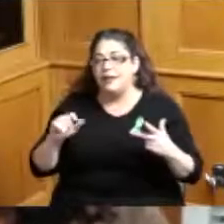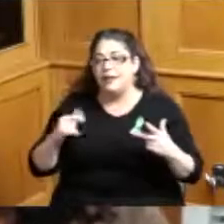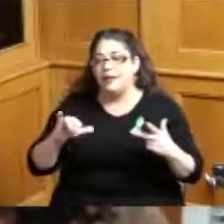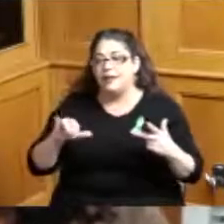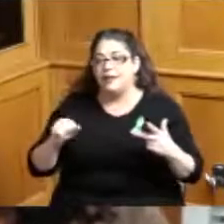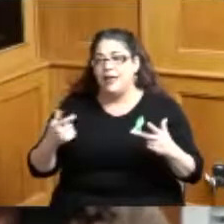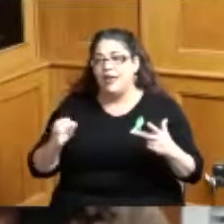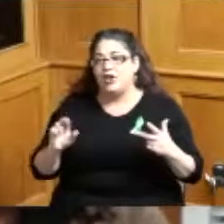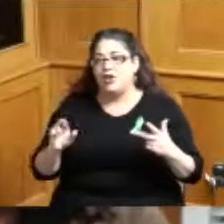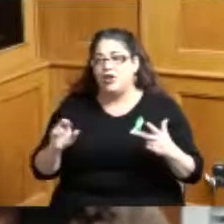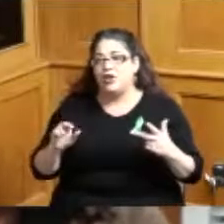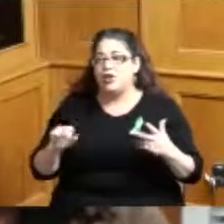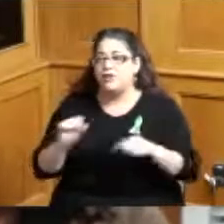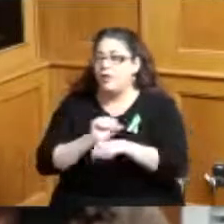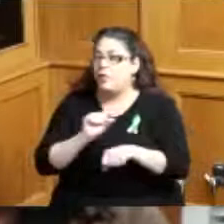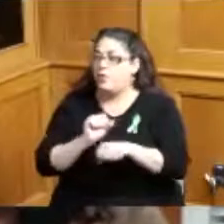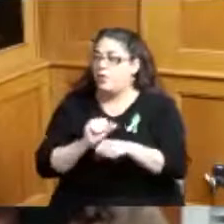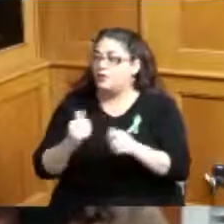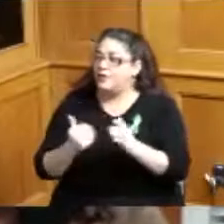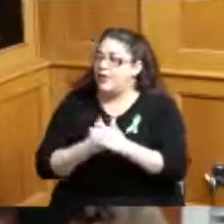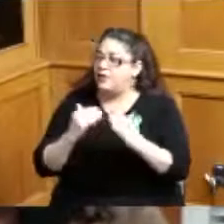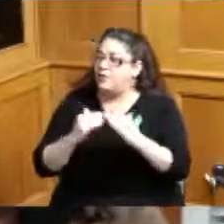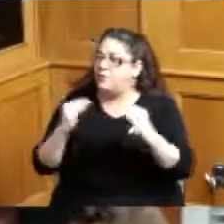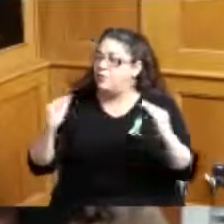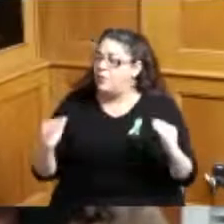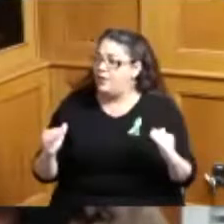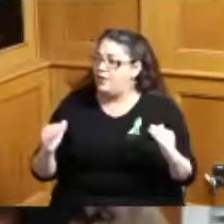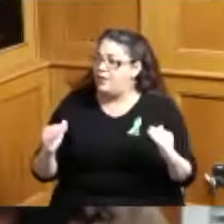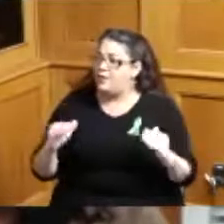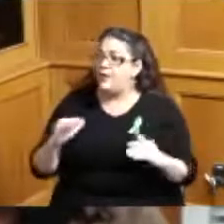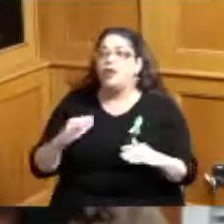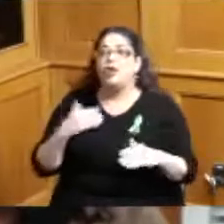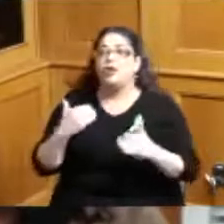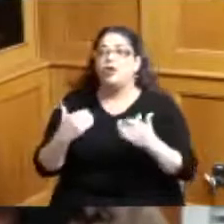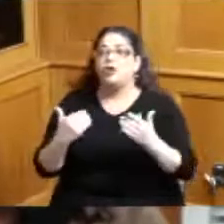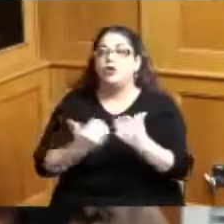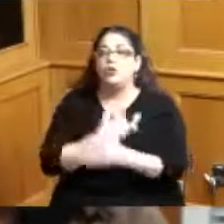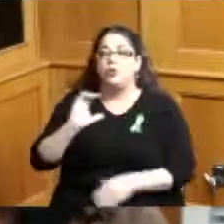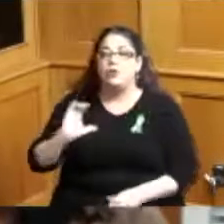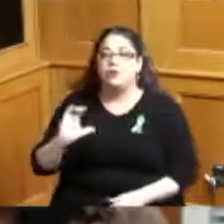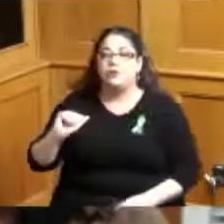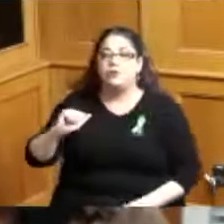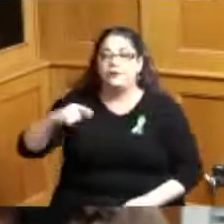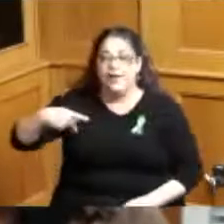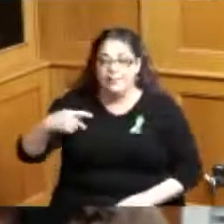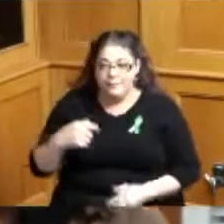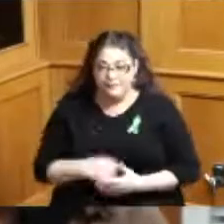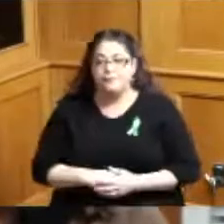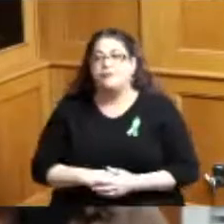and they're working with us with these youth and families every day we are also proud to announce